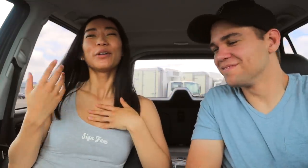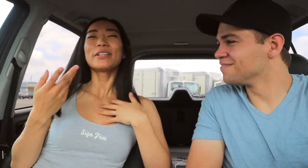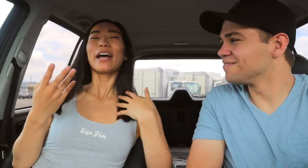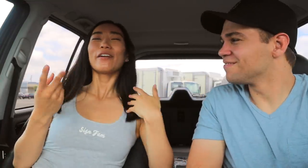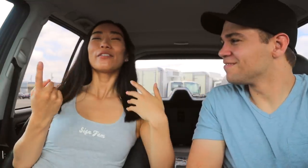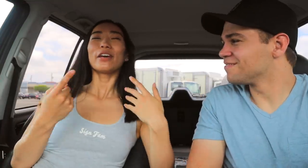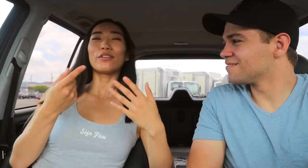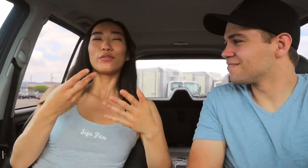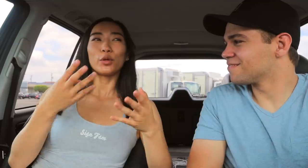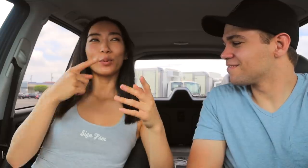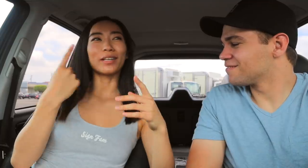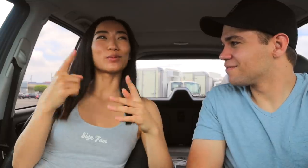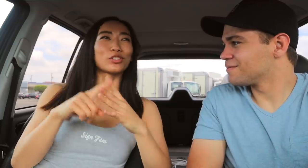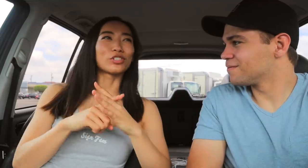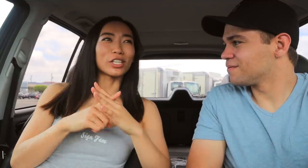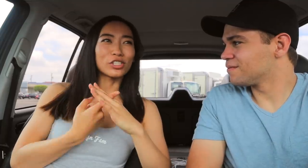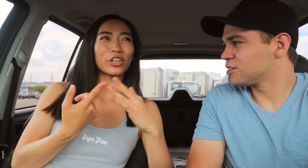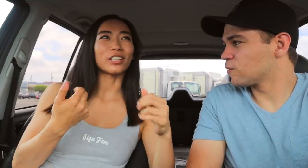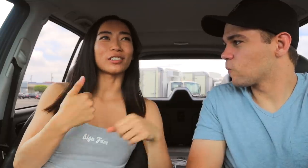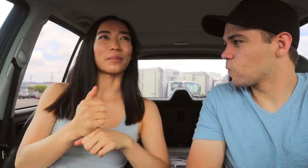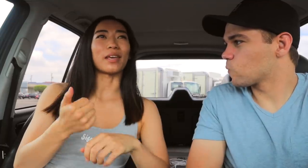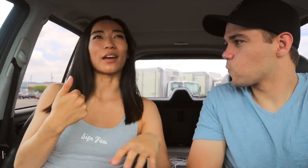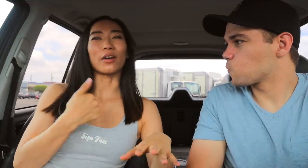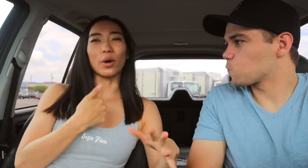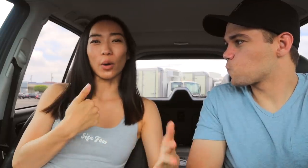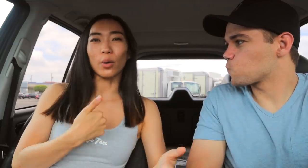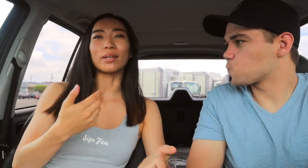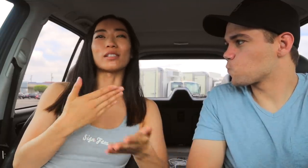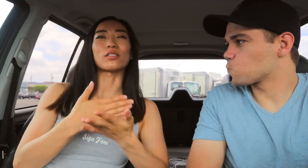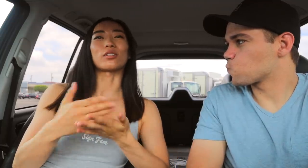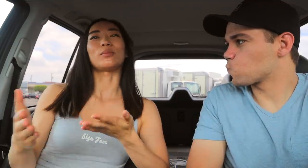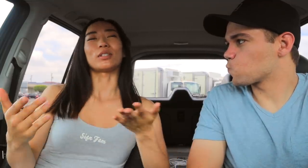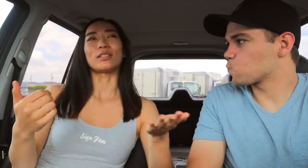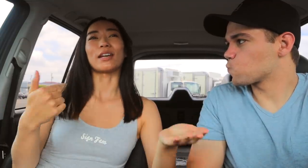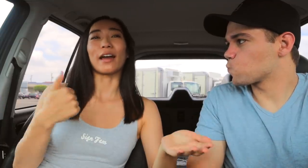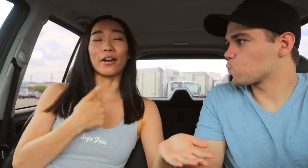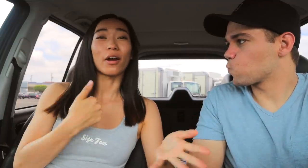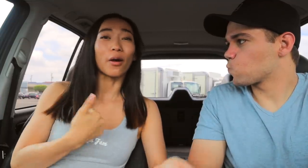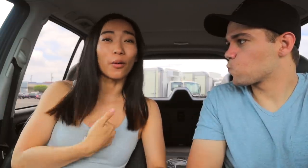We only have a few because we're just starting to make our own and screen printing our own.